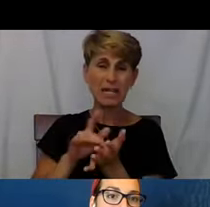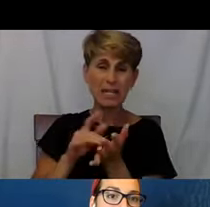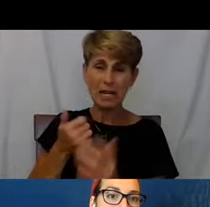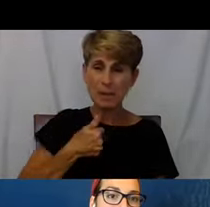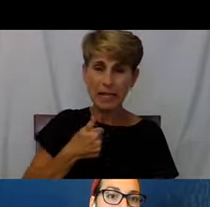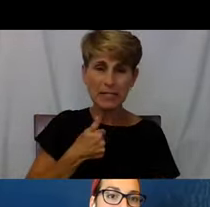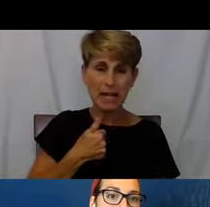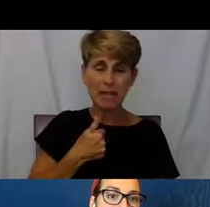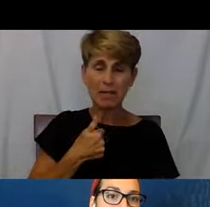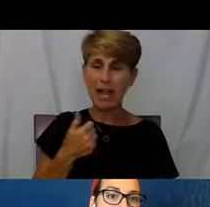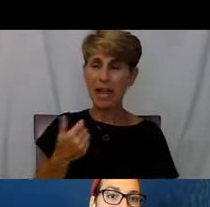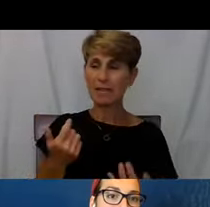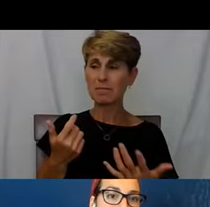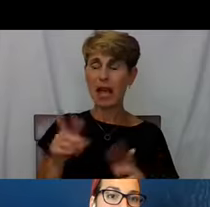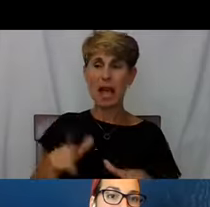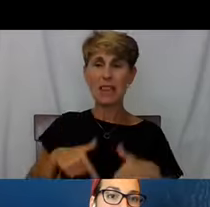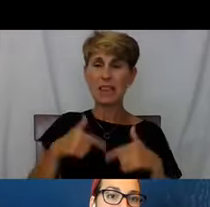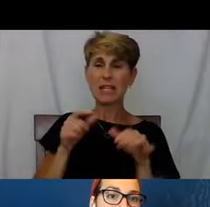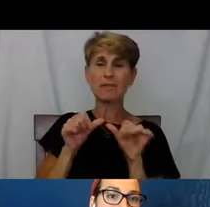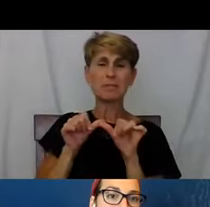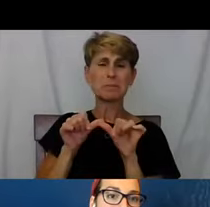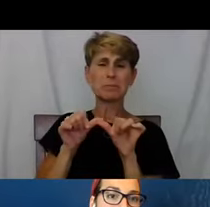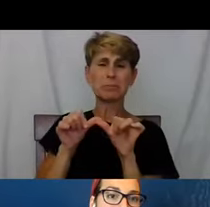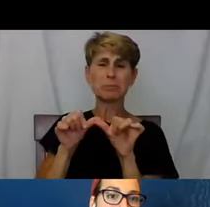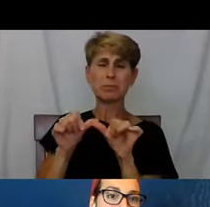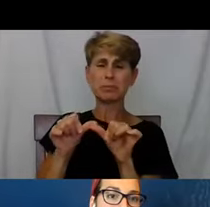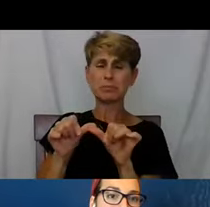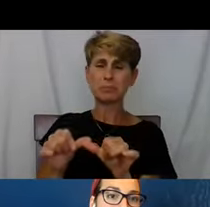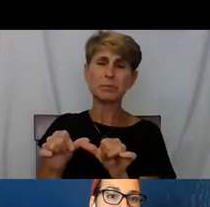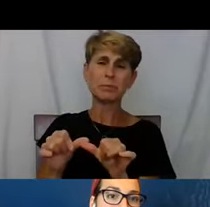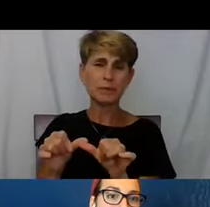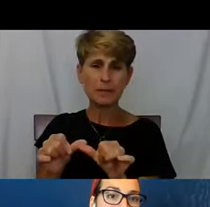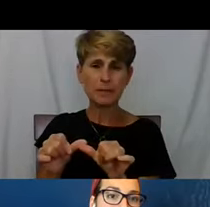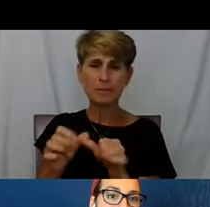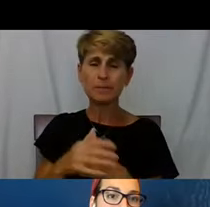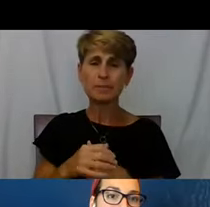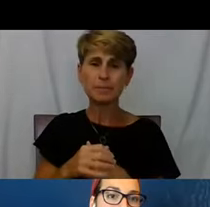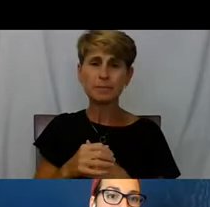of what amounts to a great deal of traumatic stress.